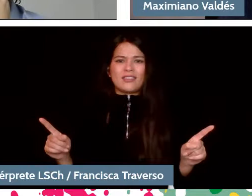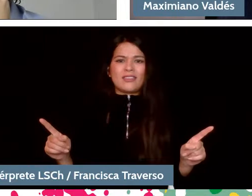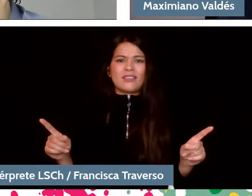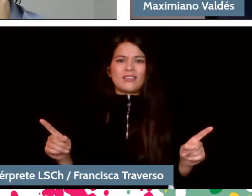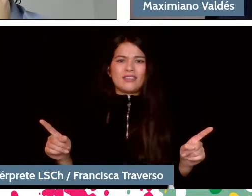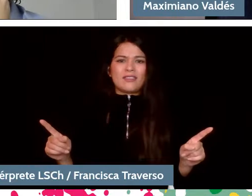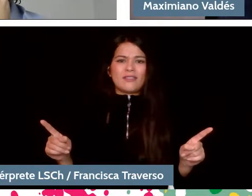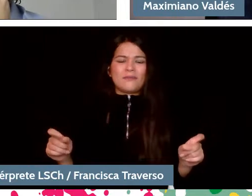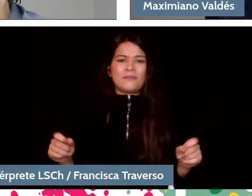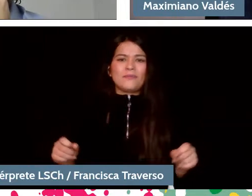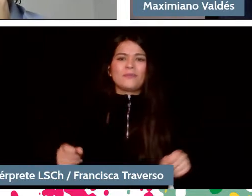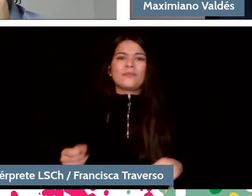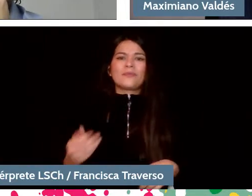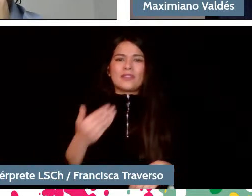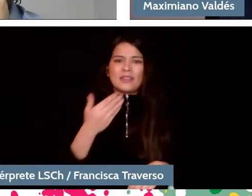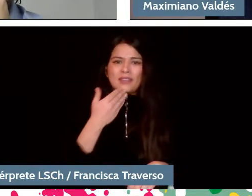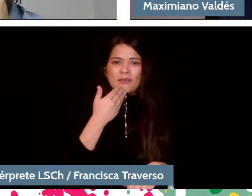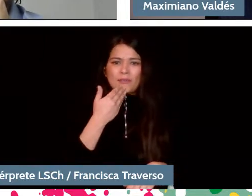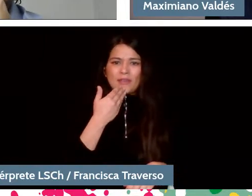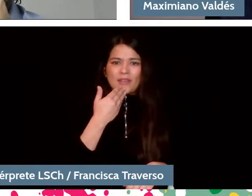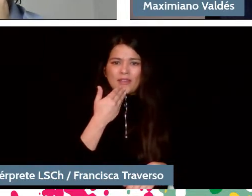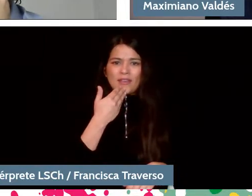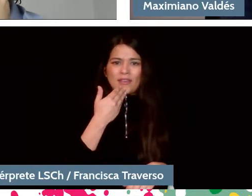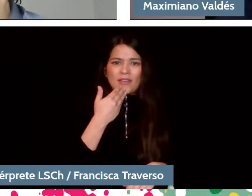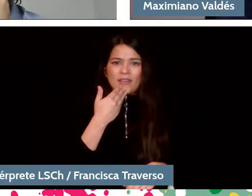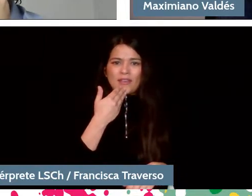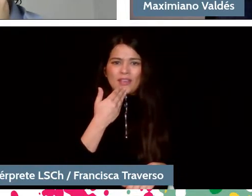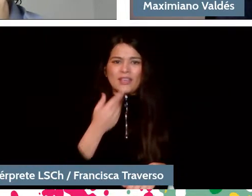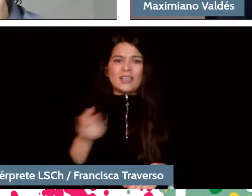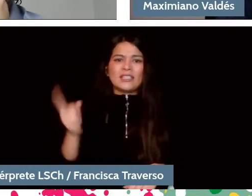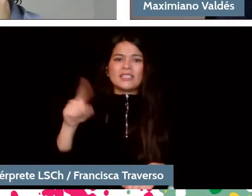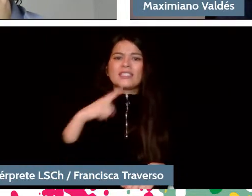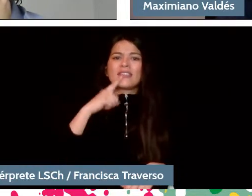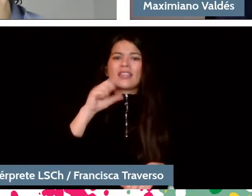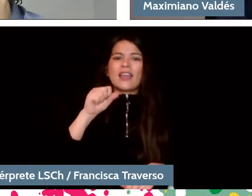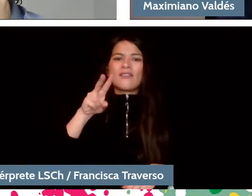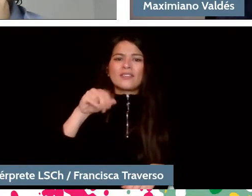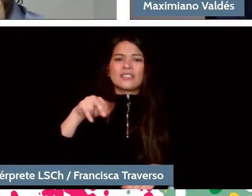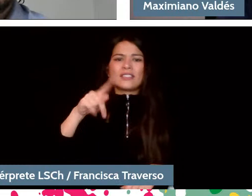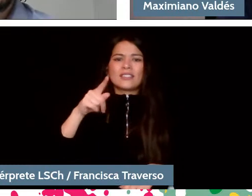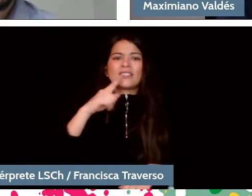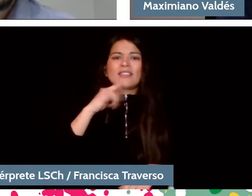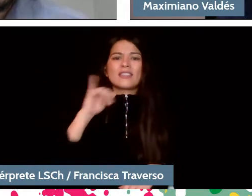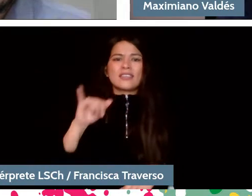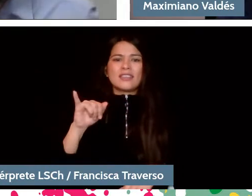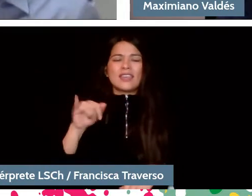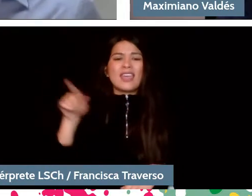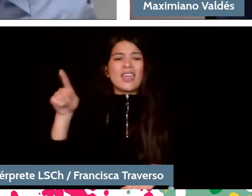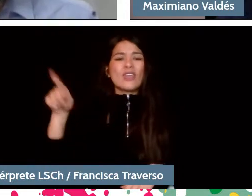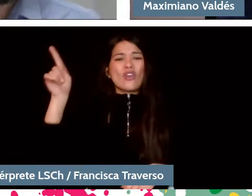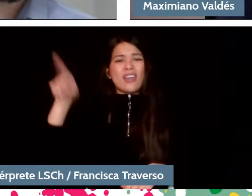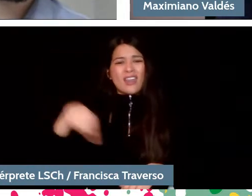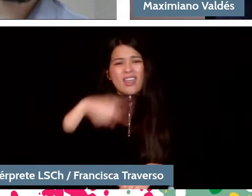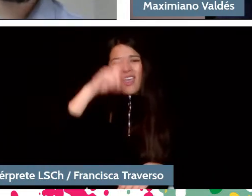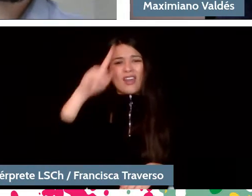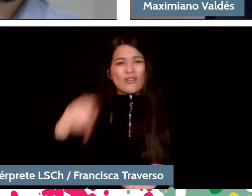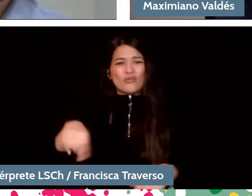and it was also Ravel and, beyond that, Stravinsky. They denied the consequentiality of the musical cadence